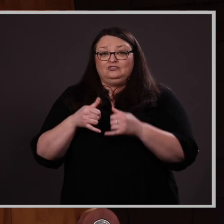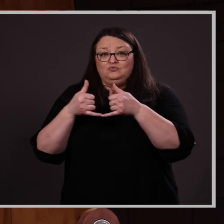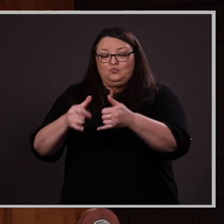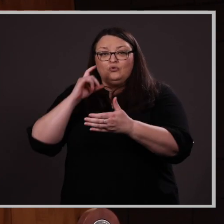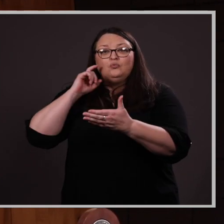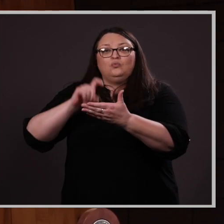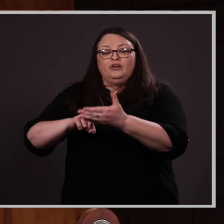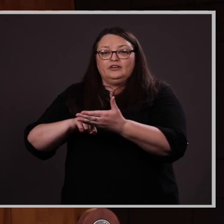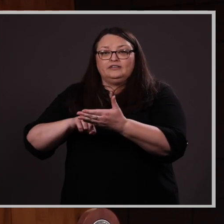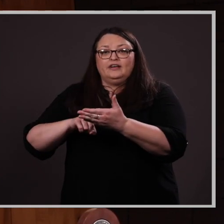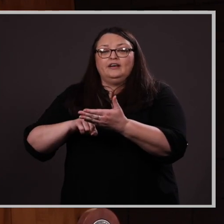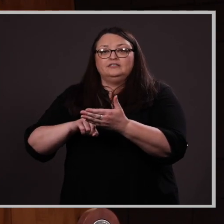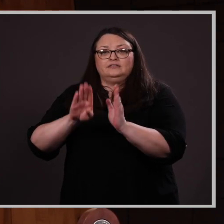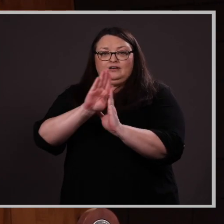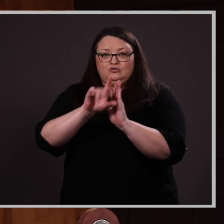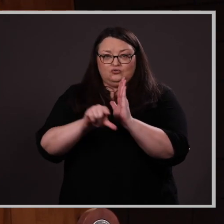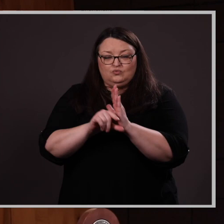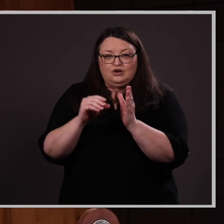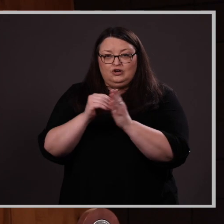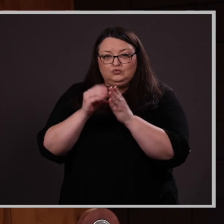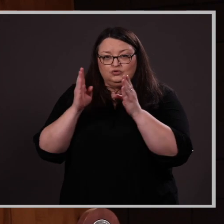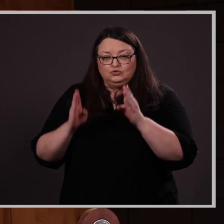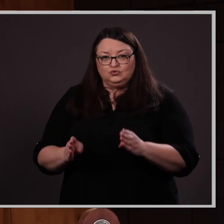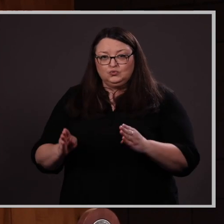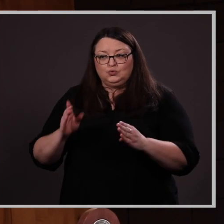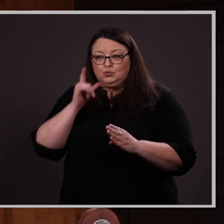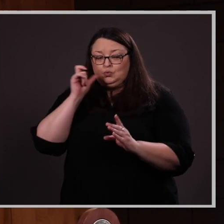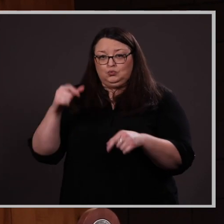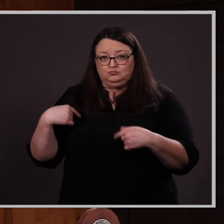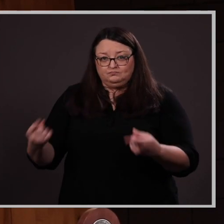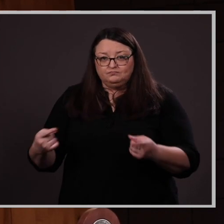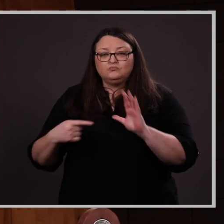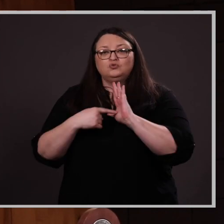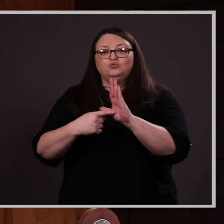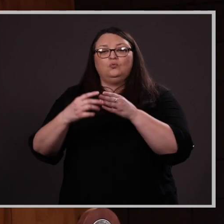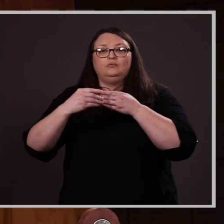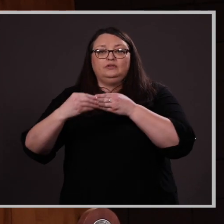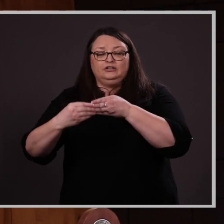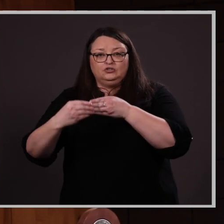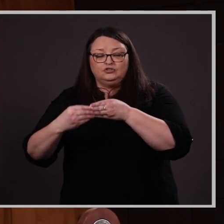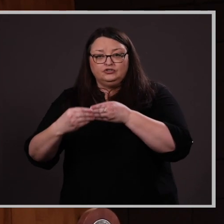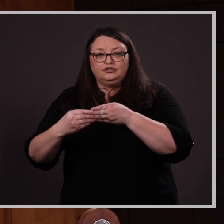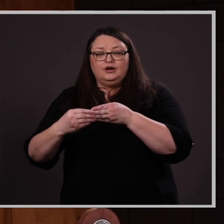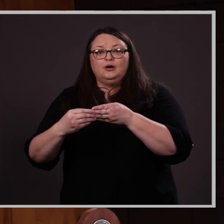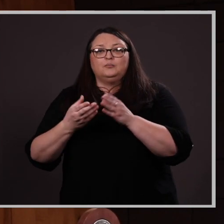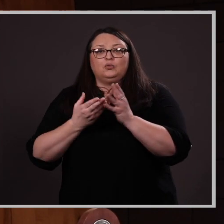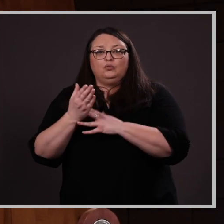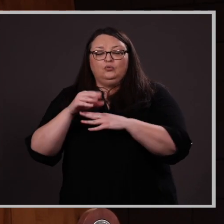recognizes an undergraduate student who has demonstrated leadership through influential